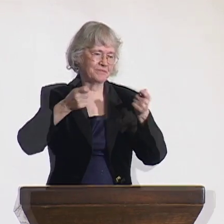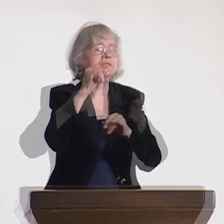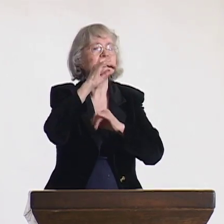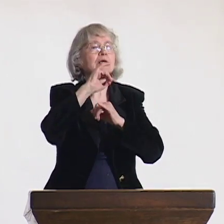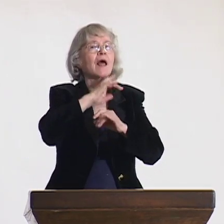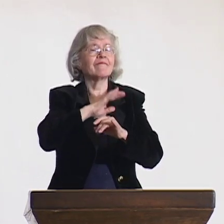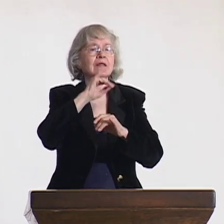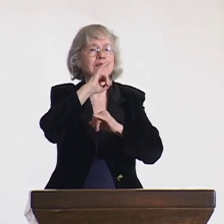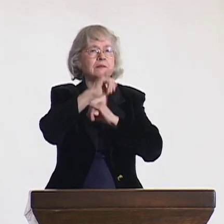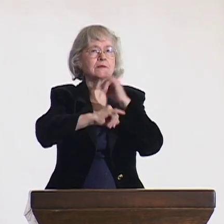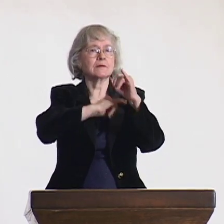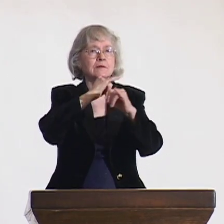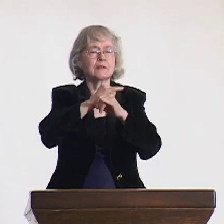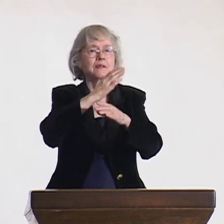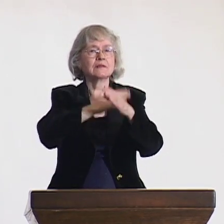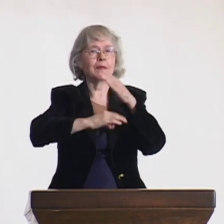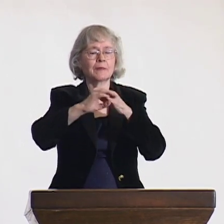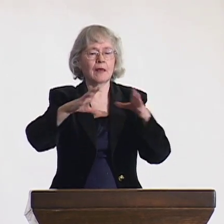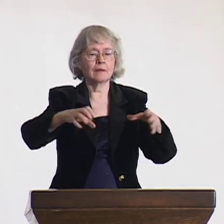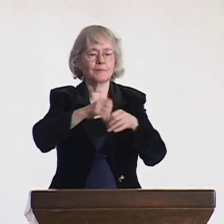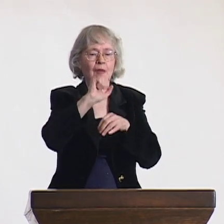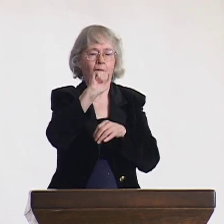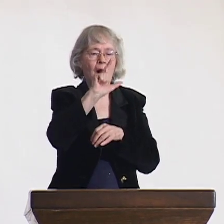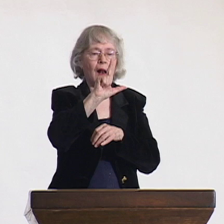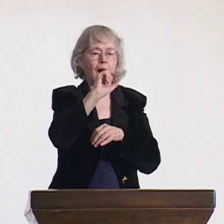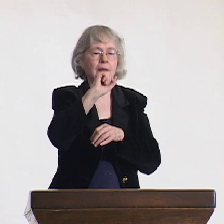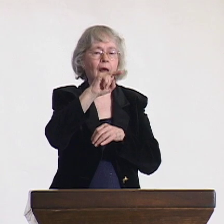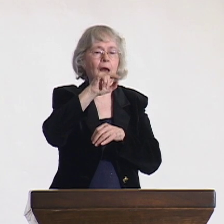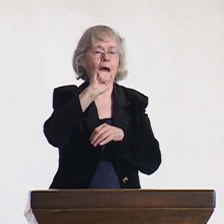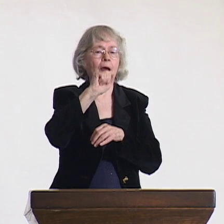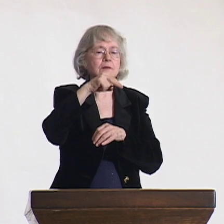That is how I continued with my international advocacy efforts.